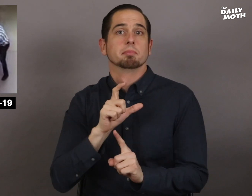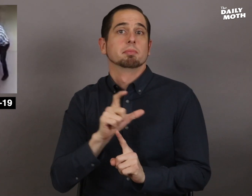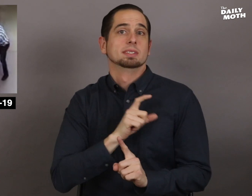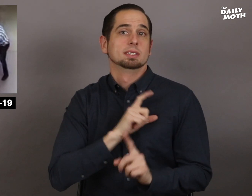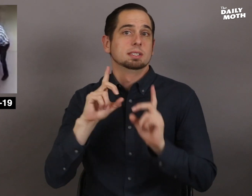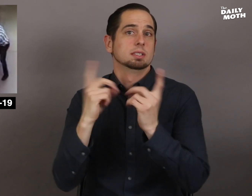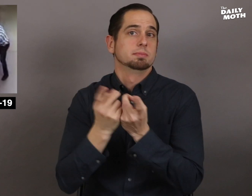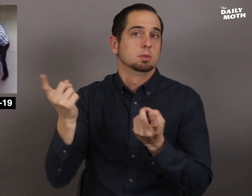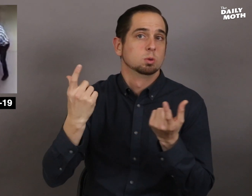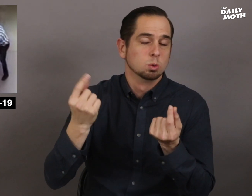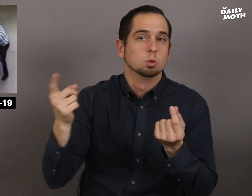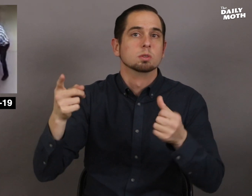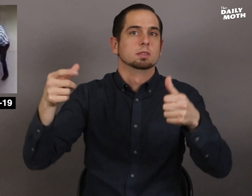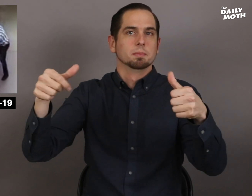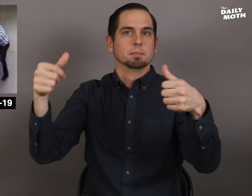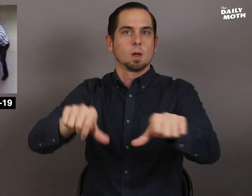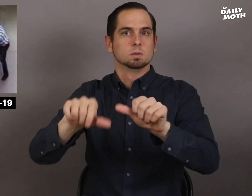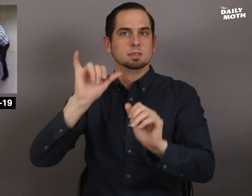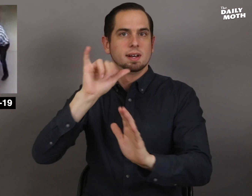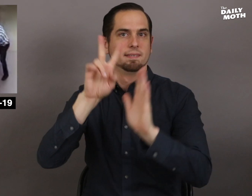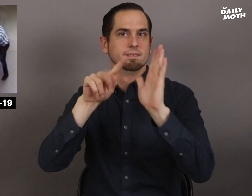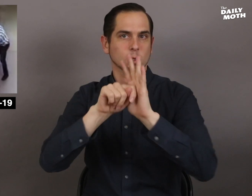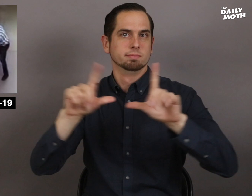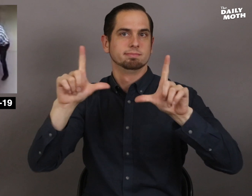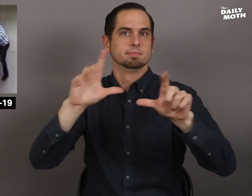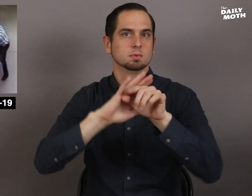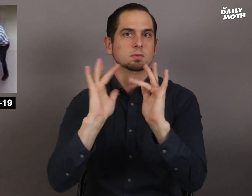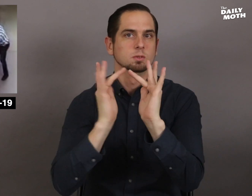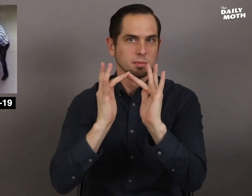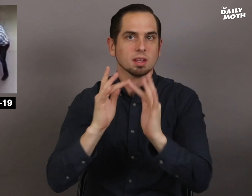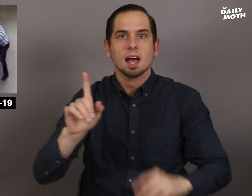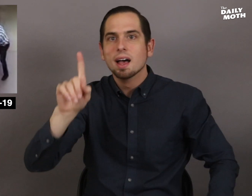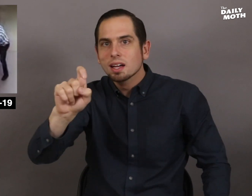The police department posted the video on social media